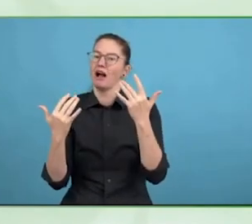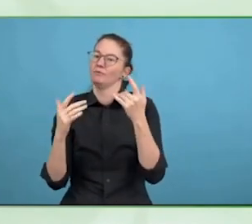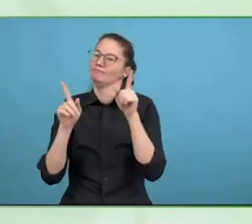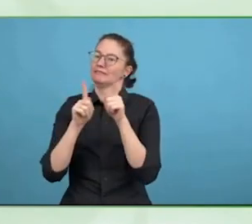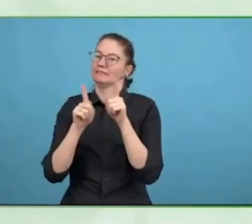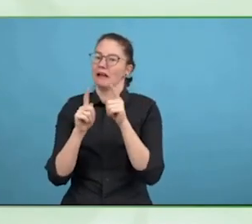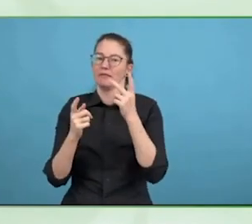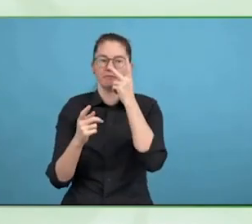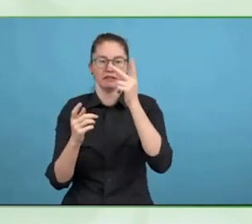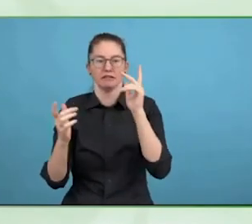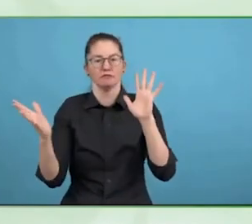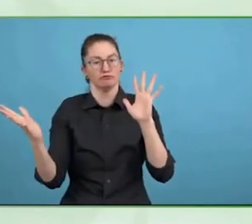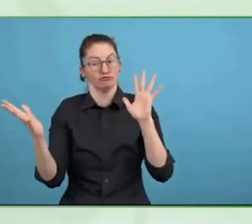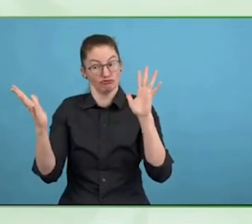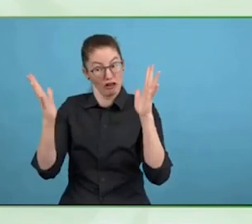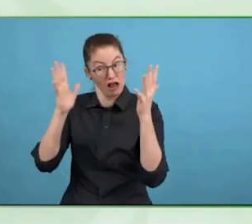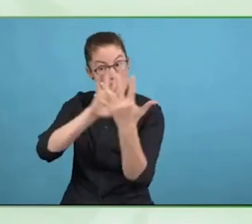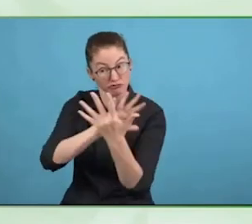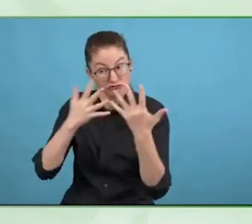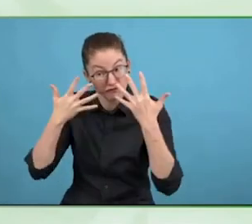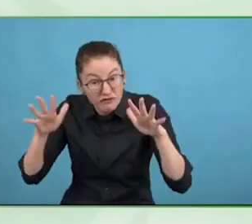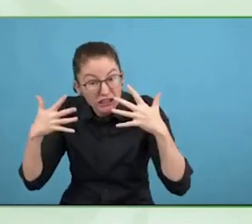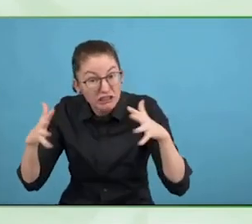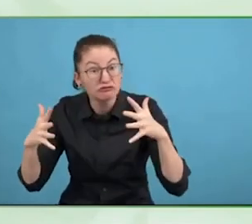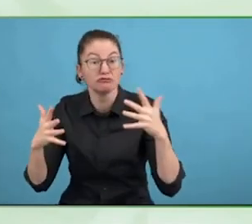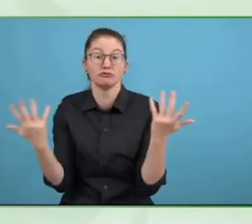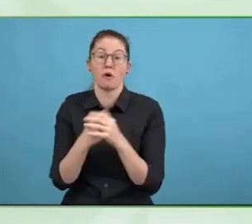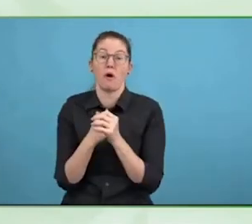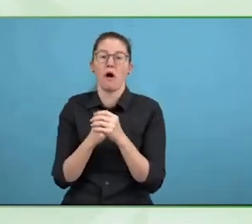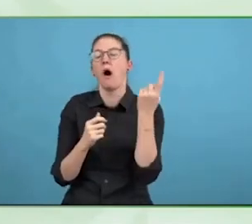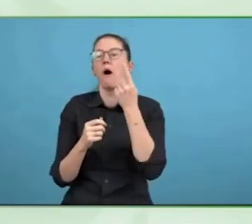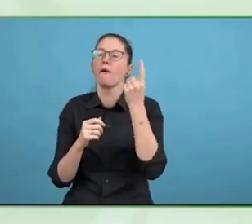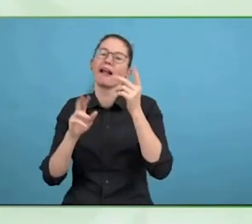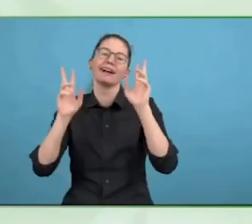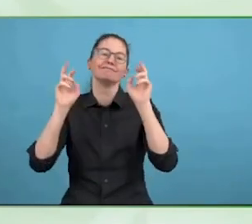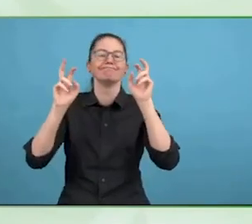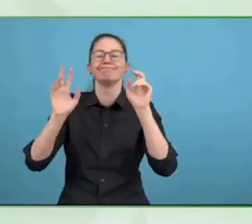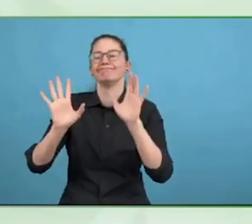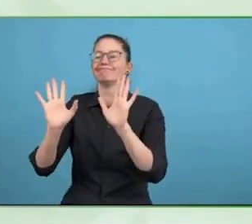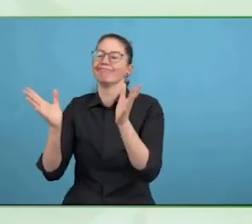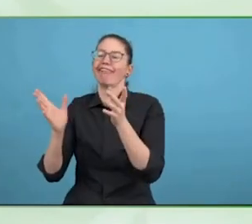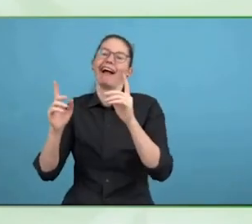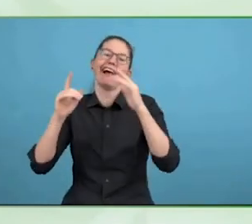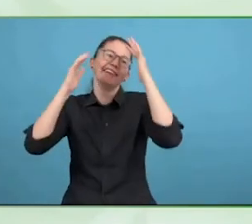Two things it is not, it is not about people living in the